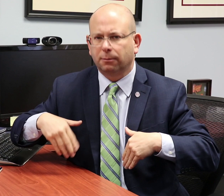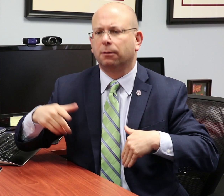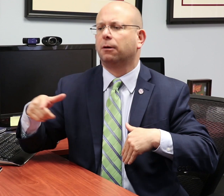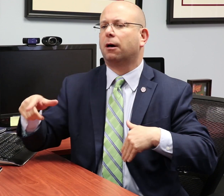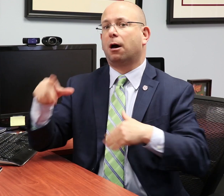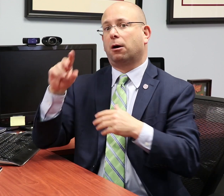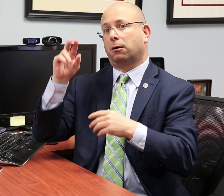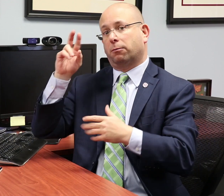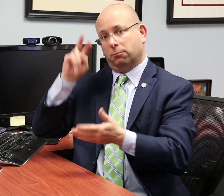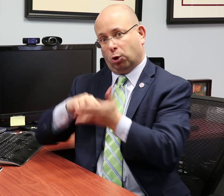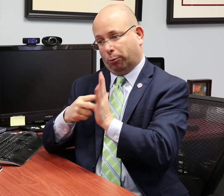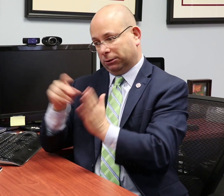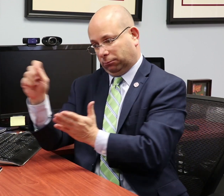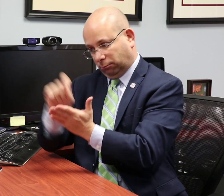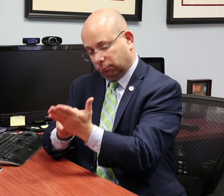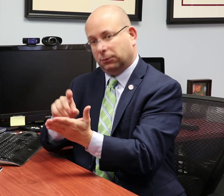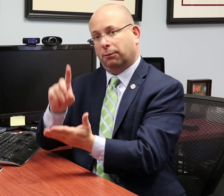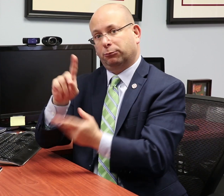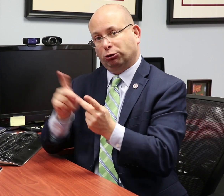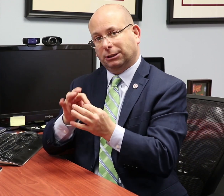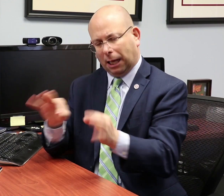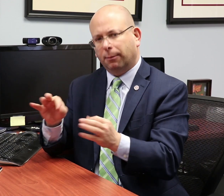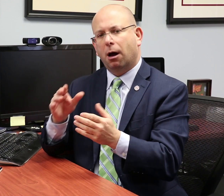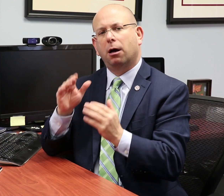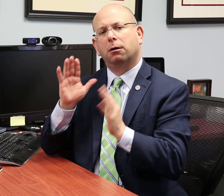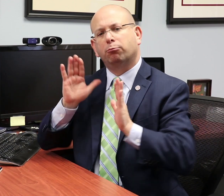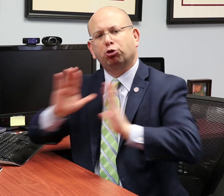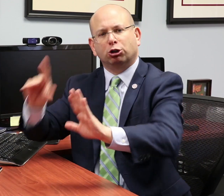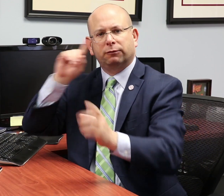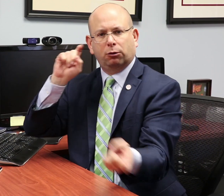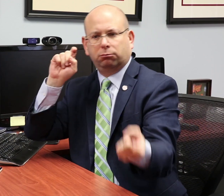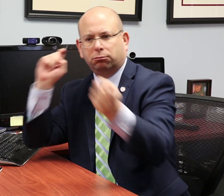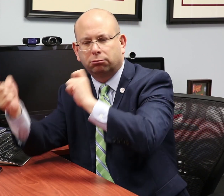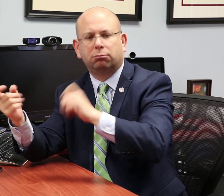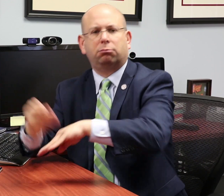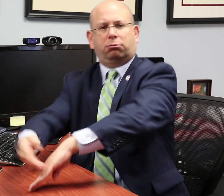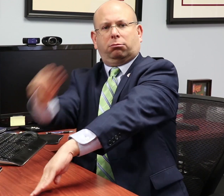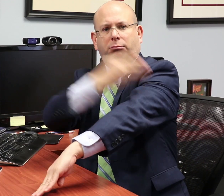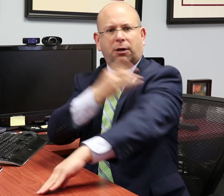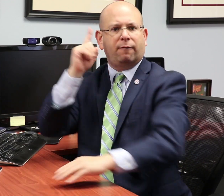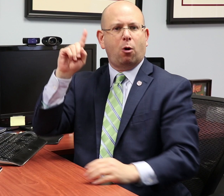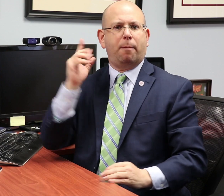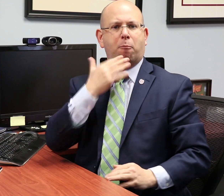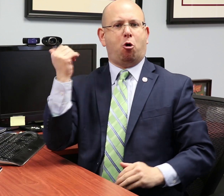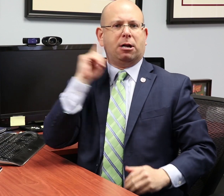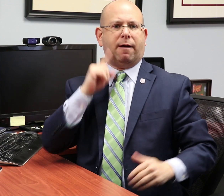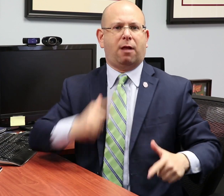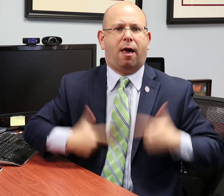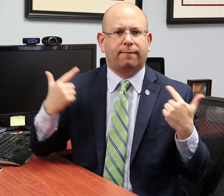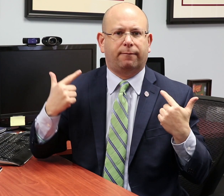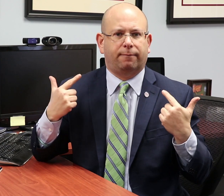These statements explain what the best practices are, and can be used to advocate for change.